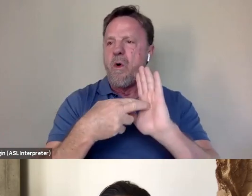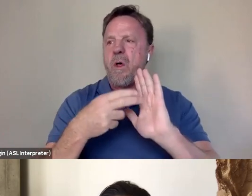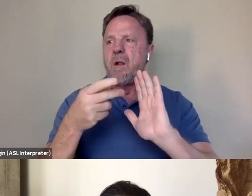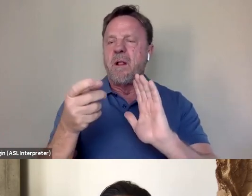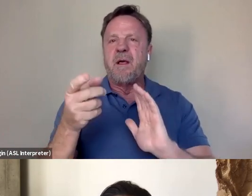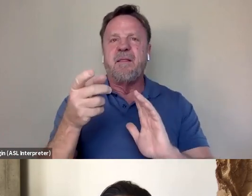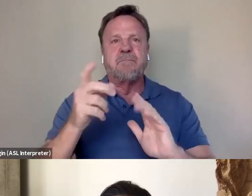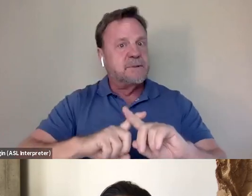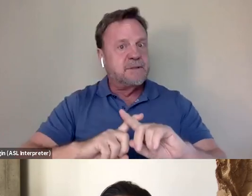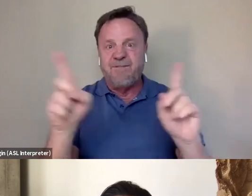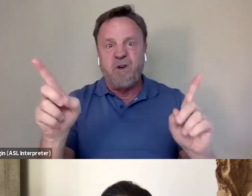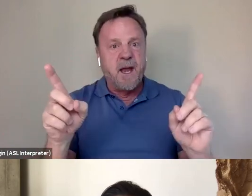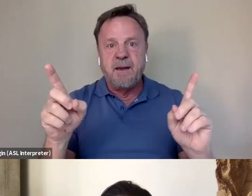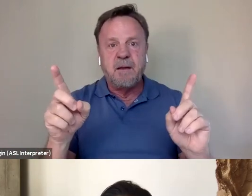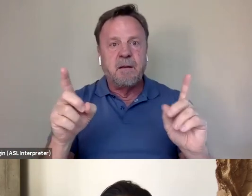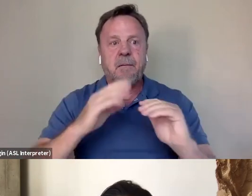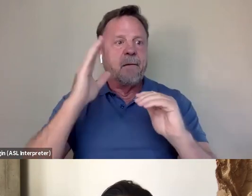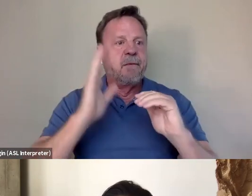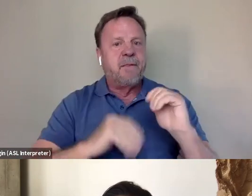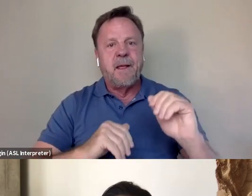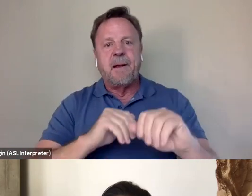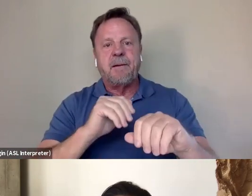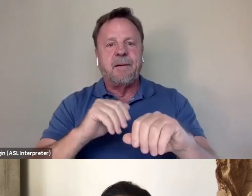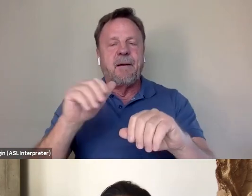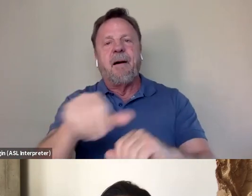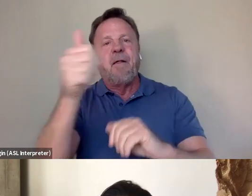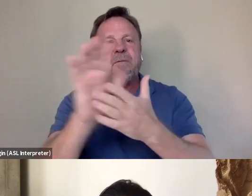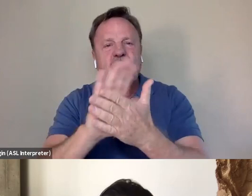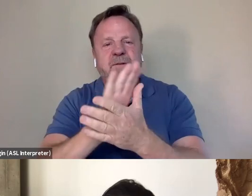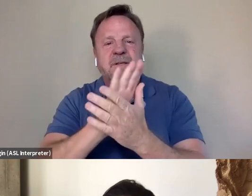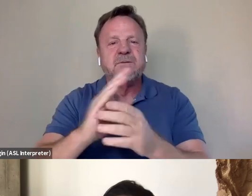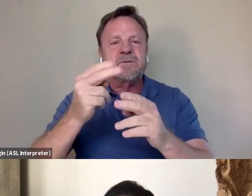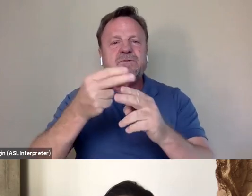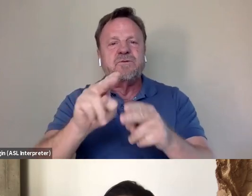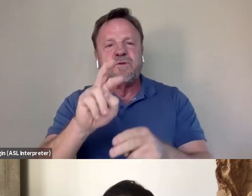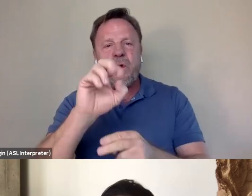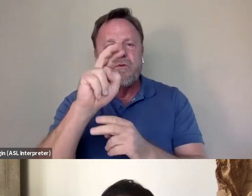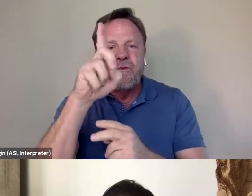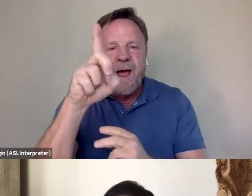different from the Long of Dons or, you know, Short Round in "Indiana Jones"